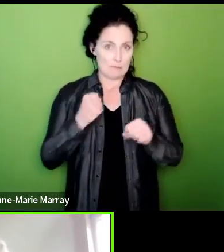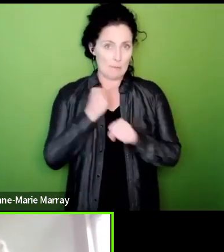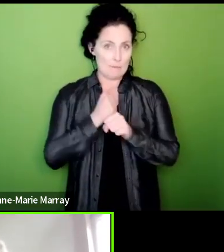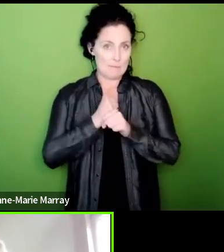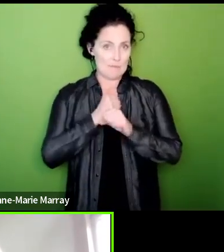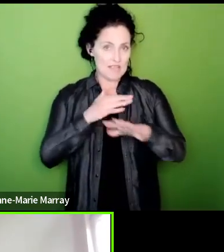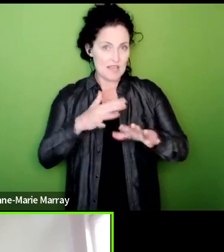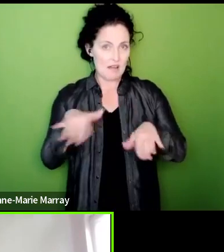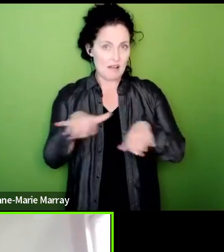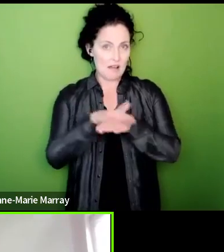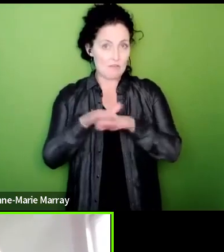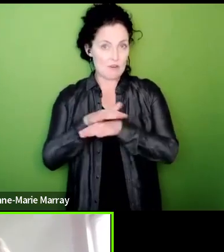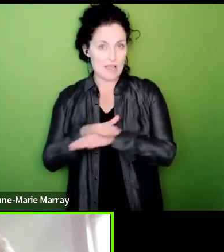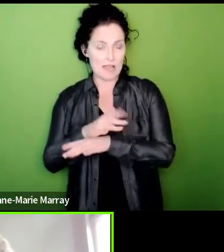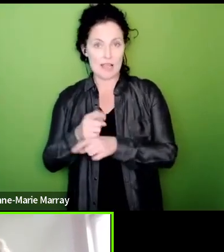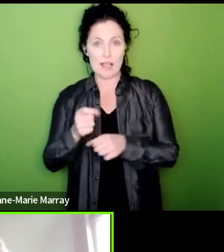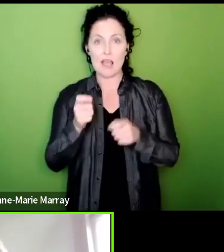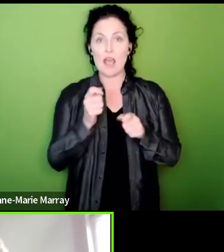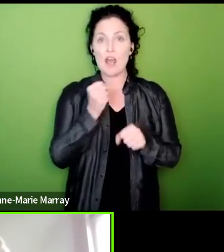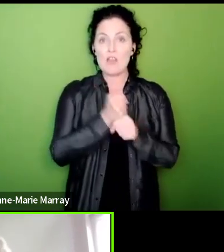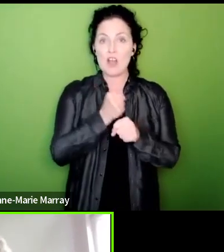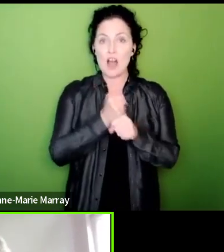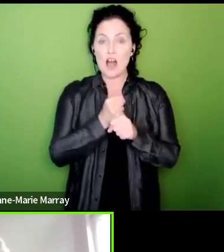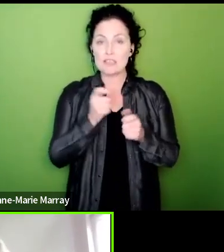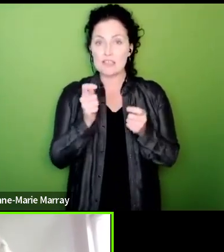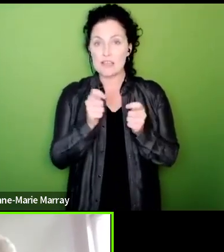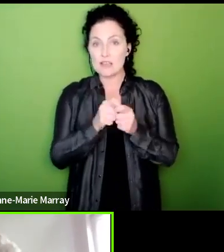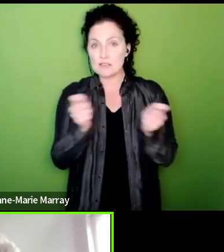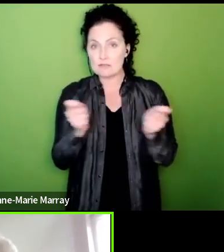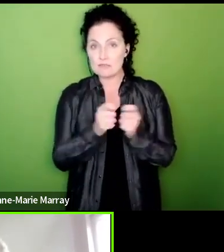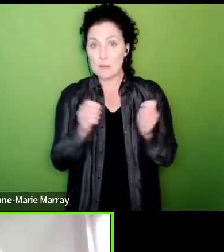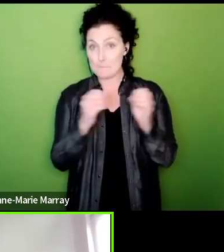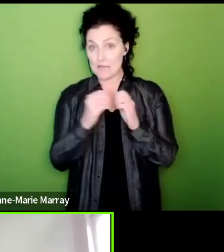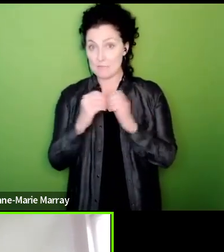stories already out there The Guardian on the BBC and that's ahead of our press conference so that's